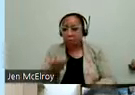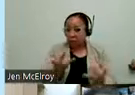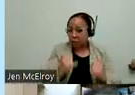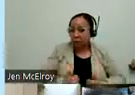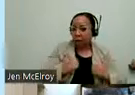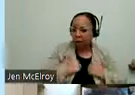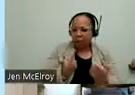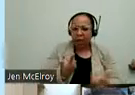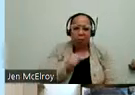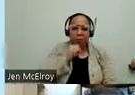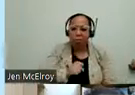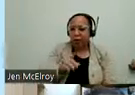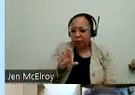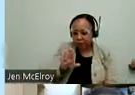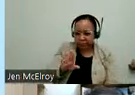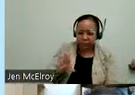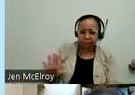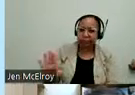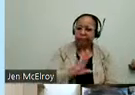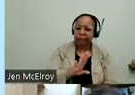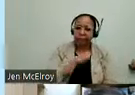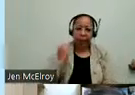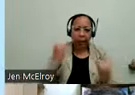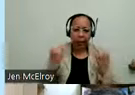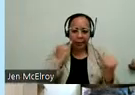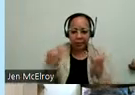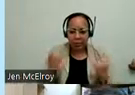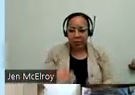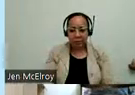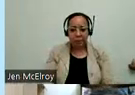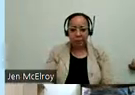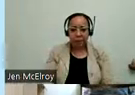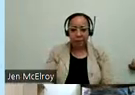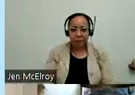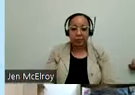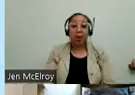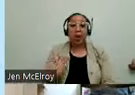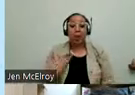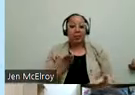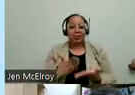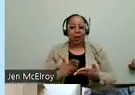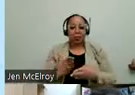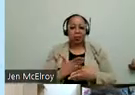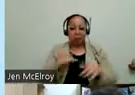passed, they can be alive. I would love any ideas. And I am going to stop sharing my screen in a minute. Here is my information. Reach out to